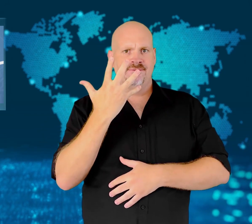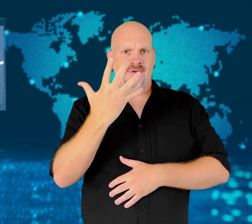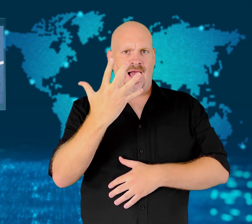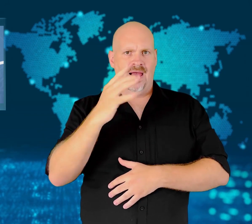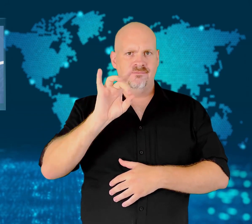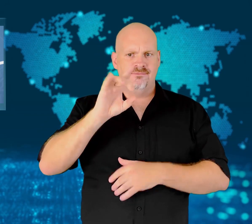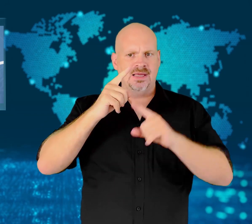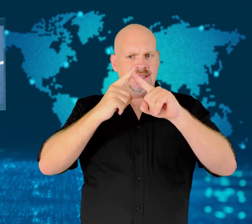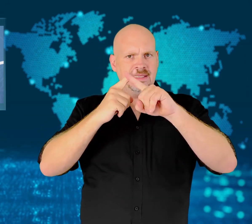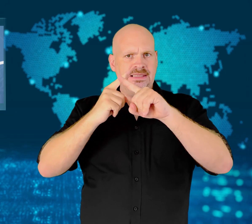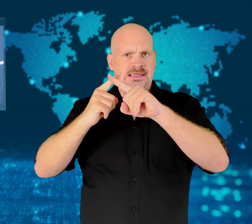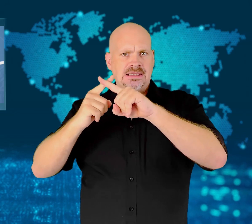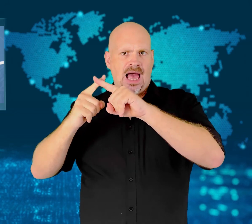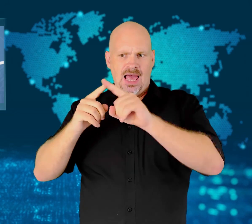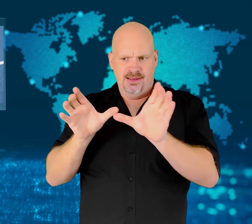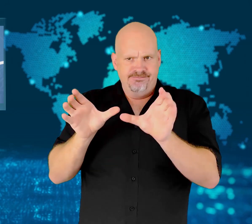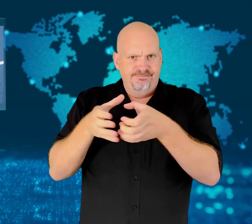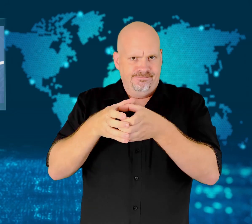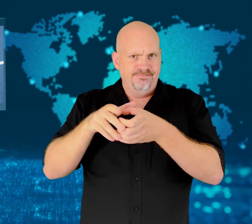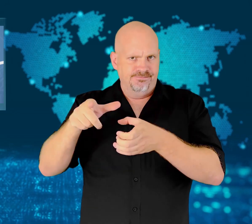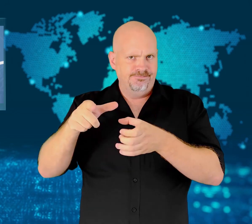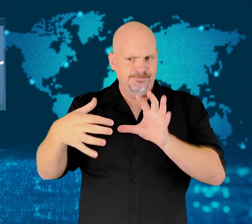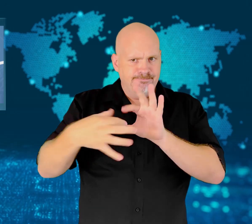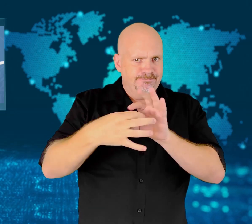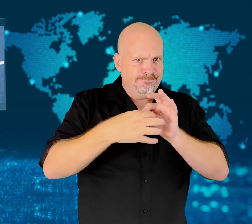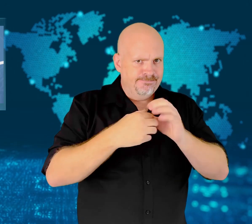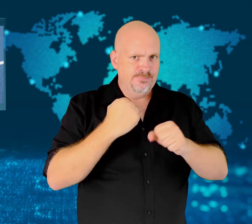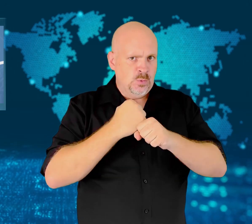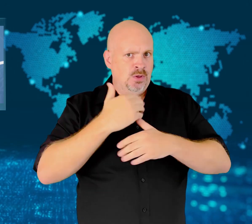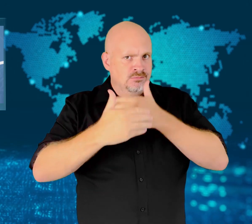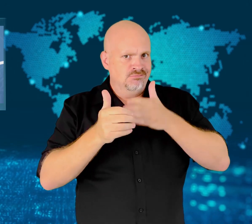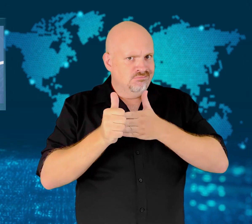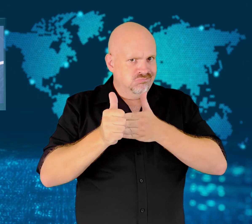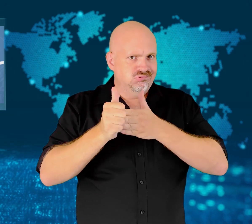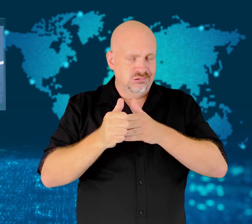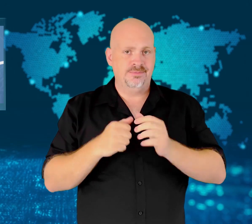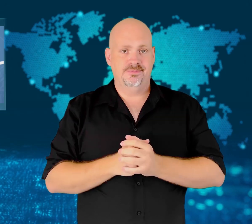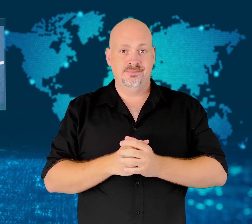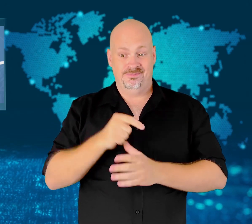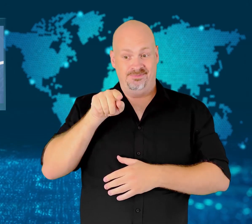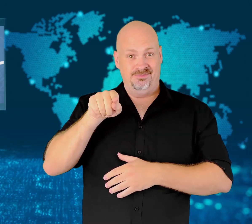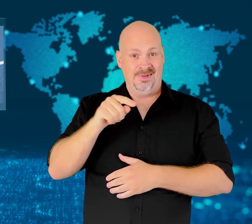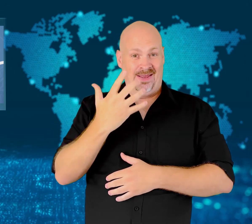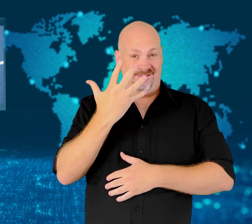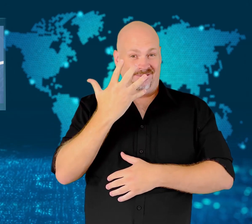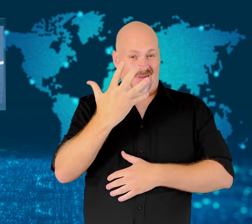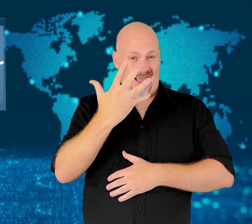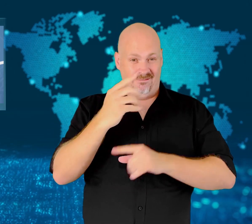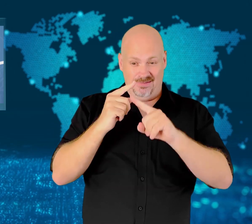However, after the 5-Star Movement refused to support a key government bill,